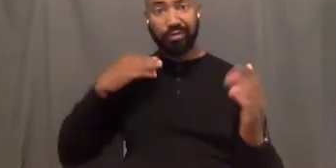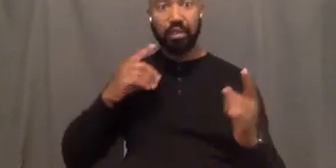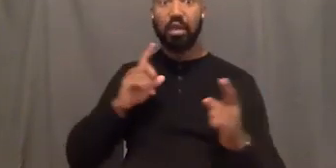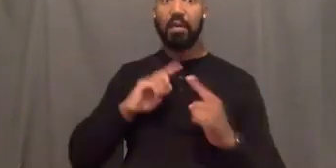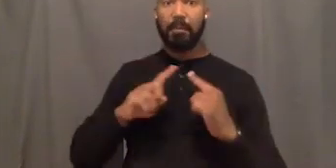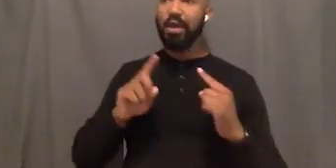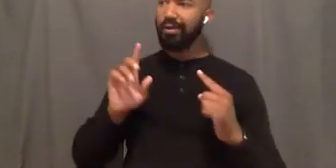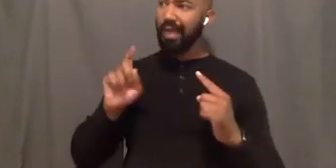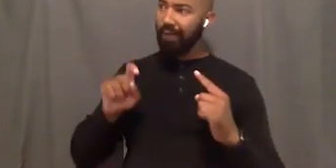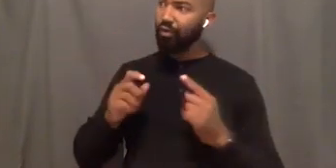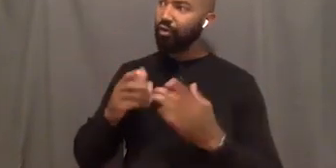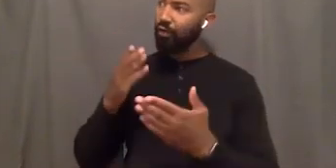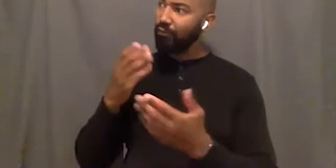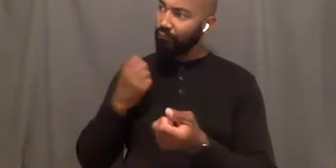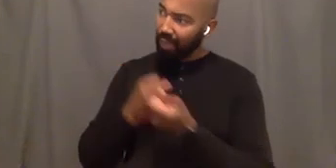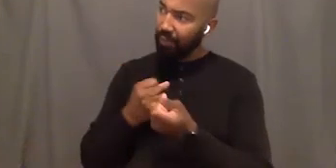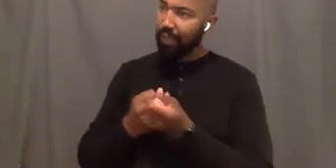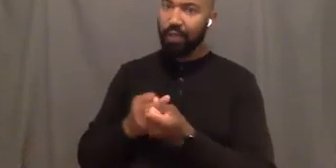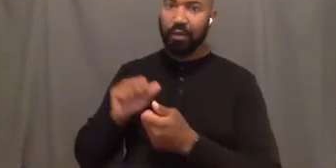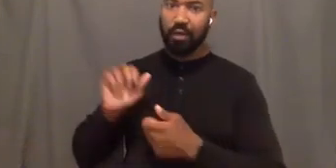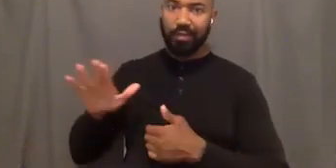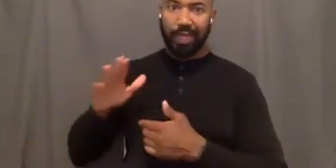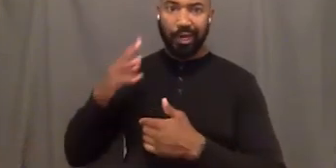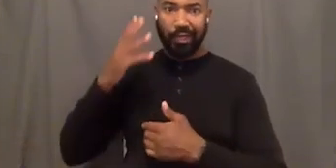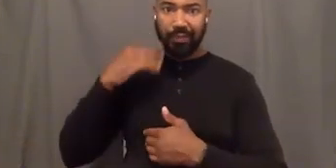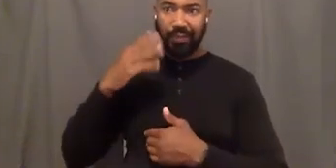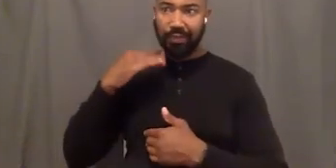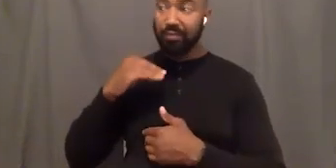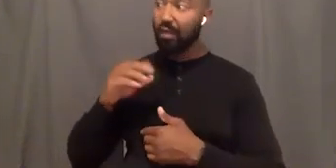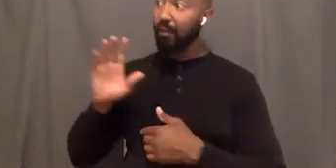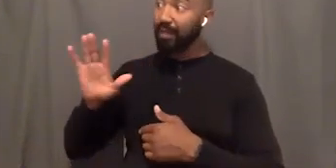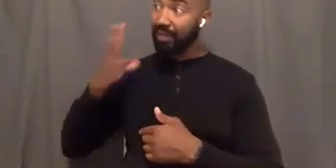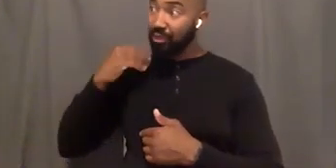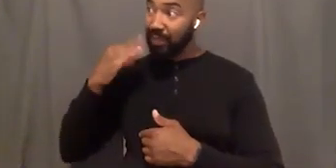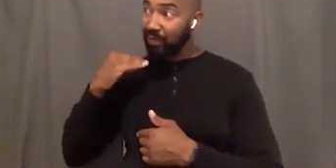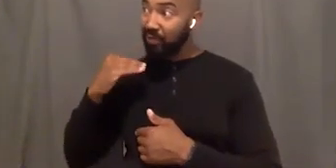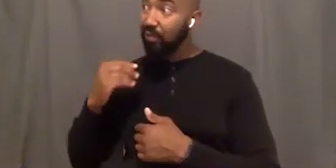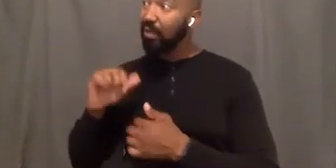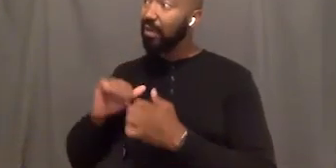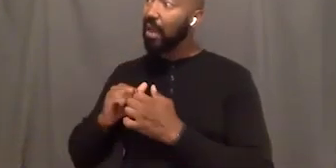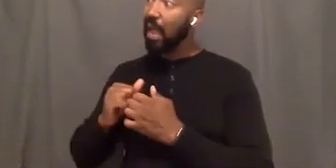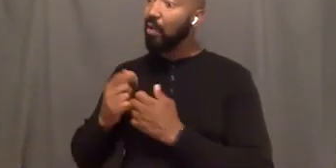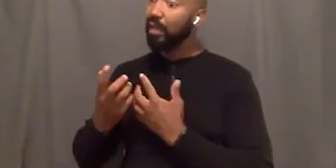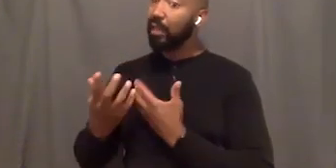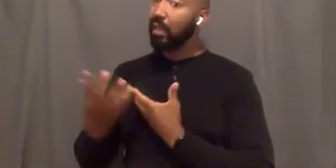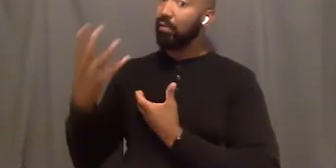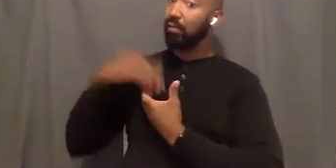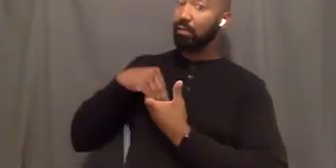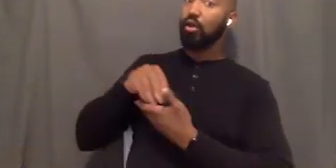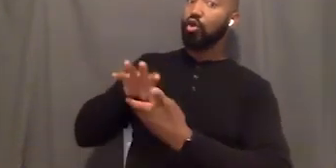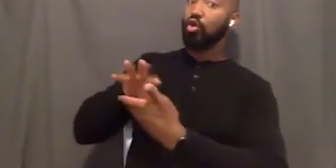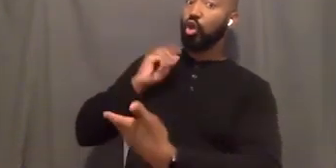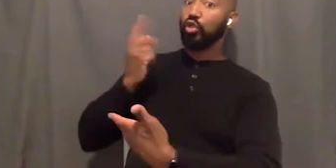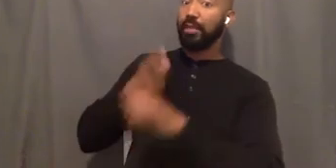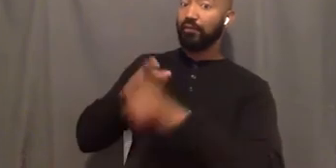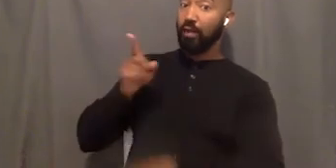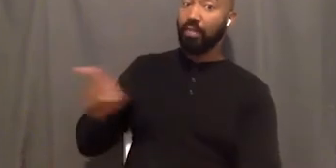and see what can you learn in your experience from that. I love it. That's like a really good summary of the book.